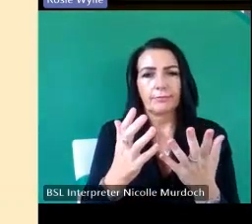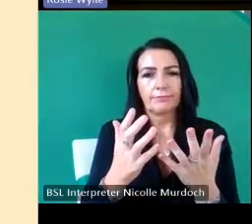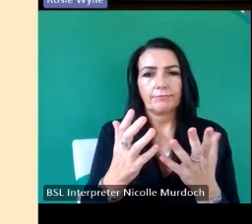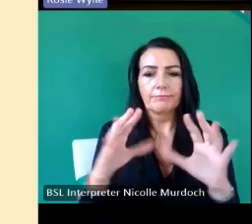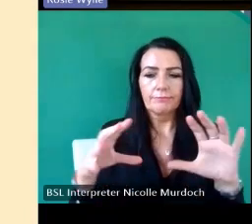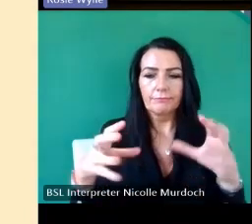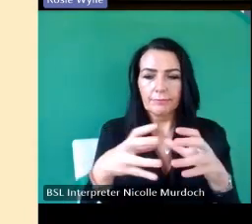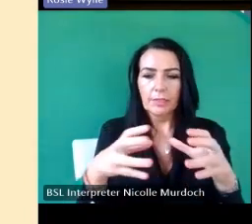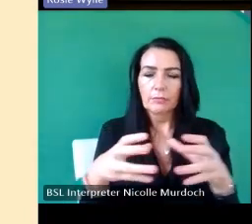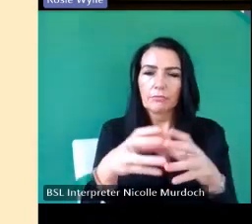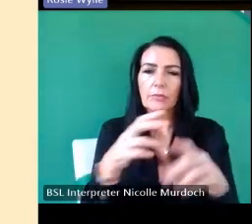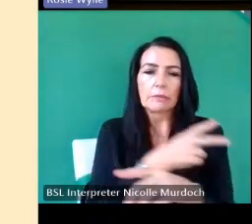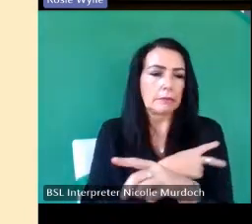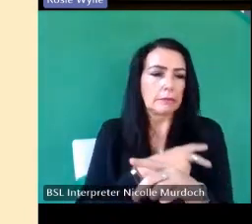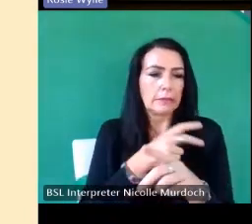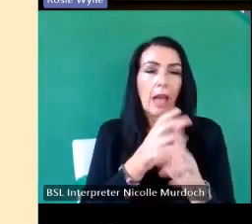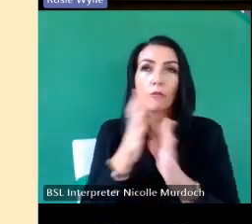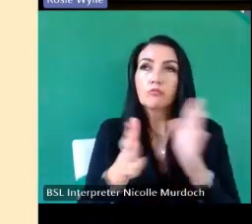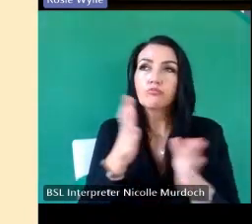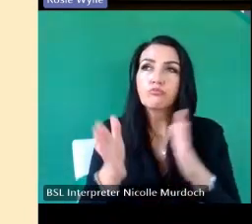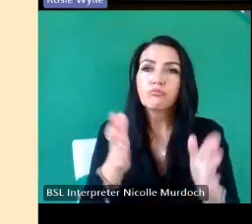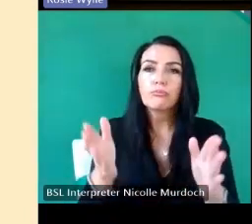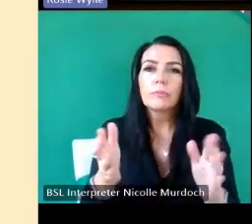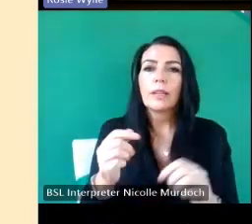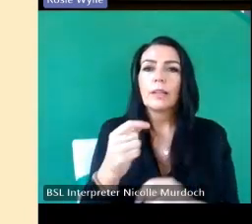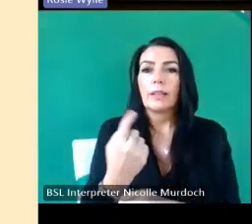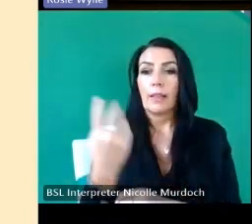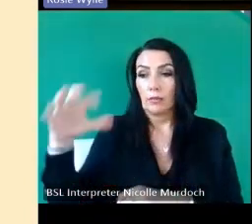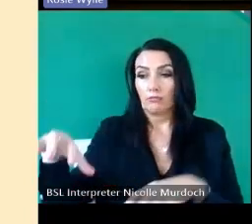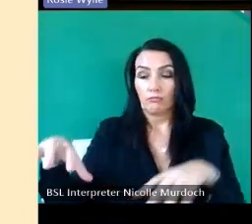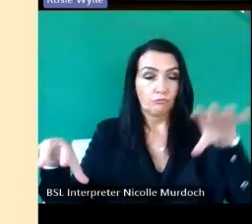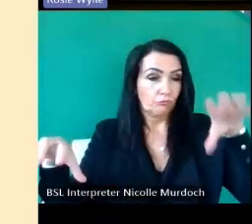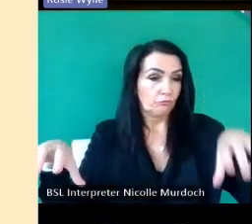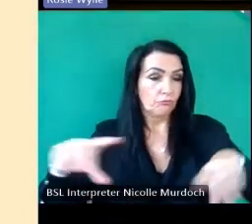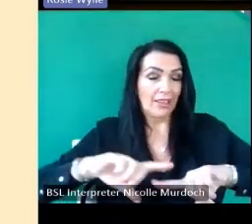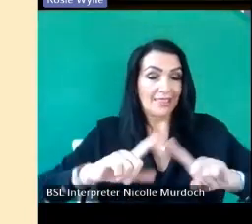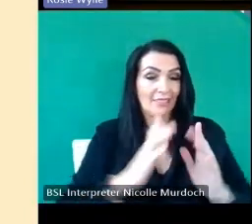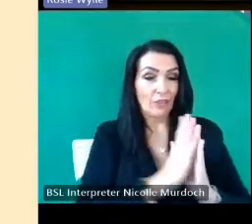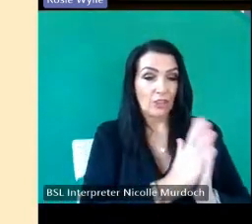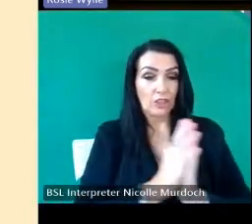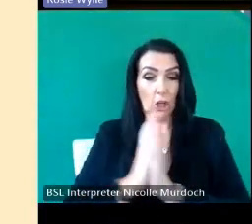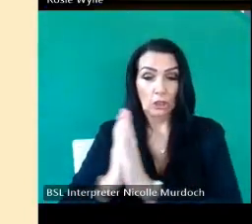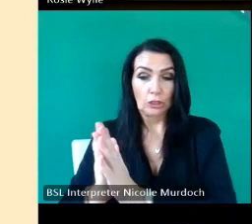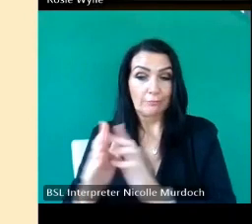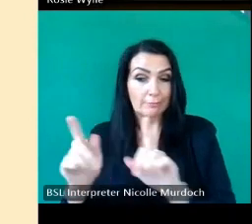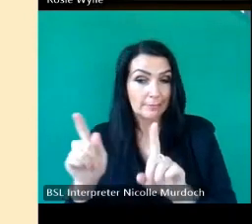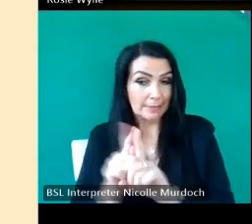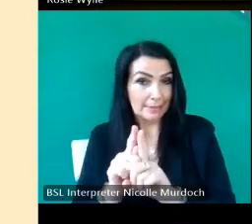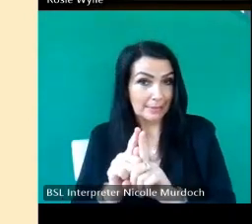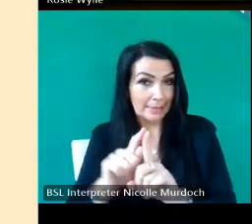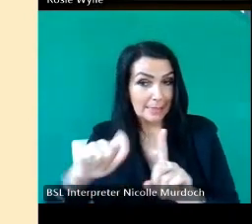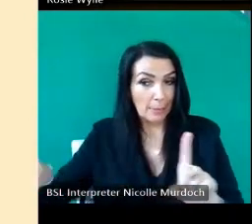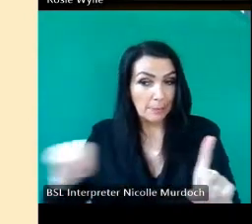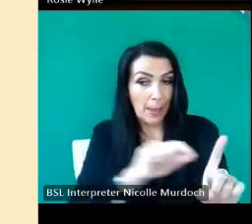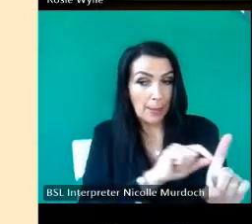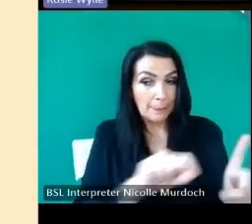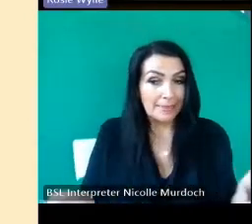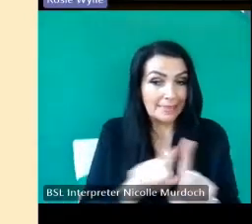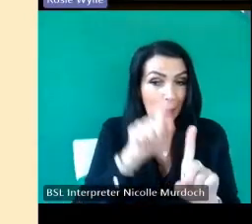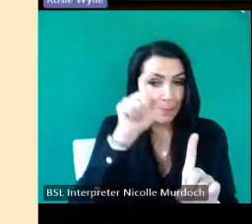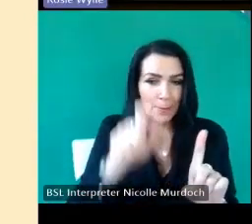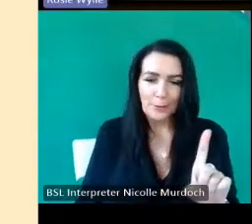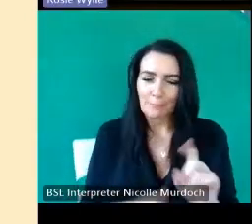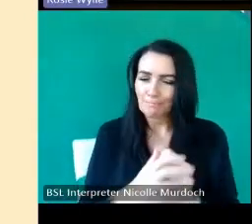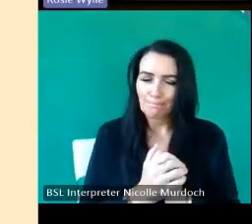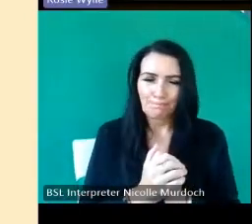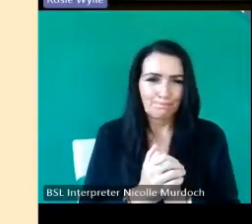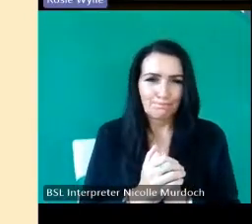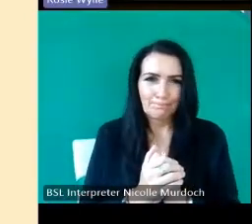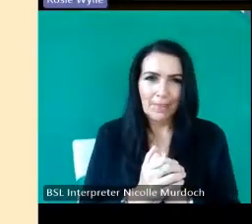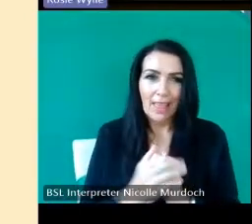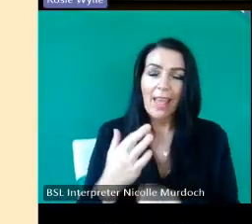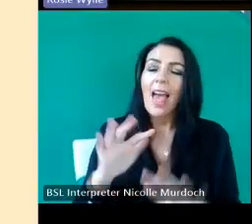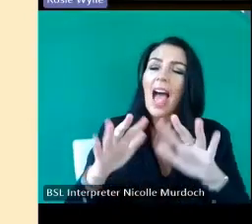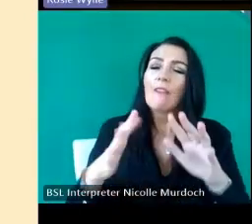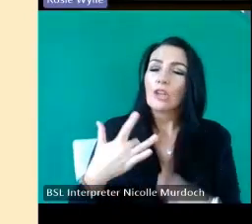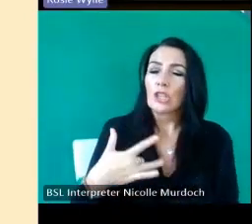Mark at two different sites doesn't necessarily mean the same Mason average life expectancy 40